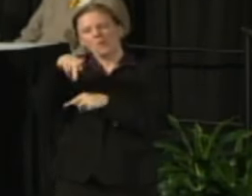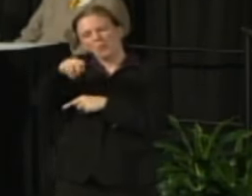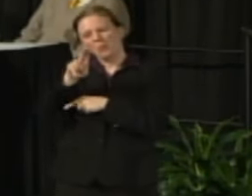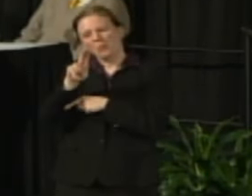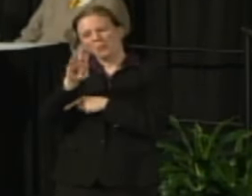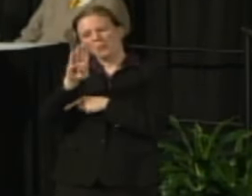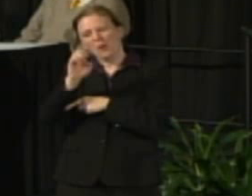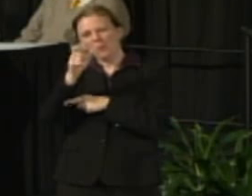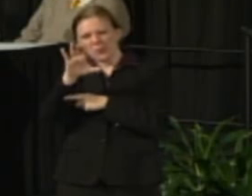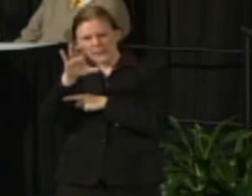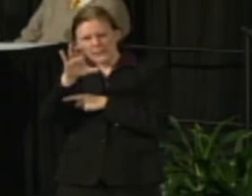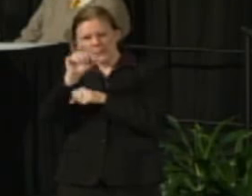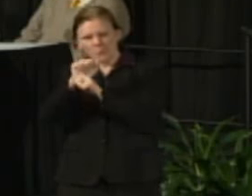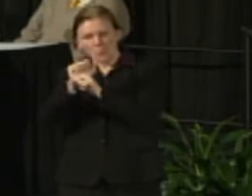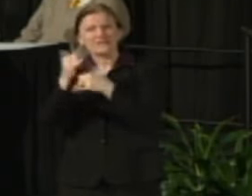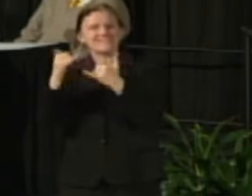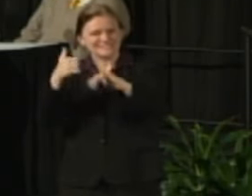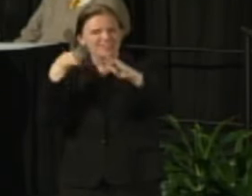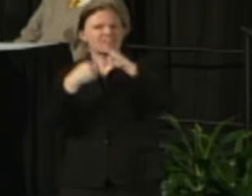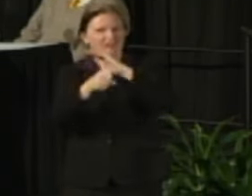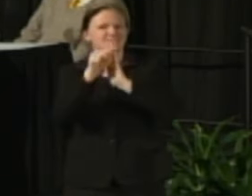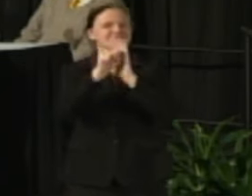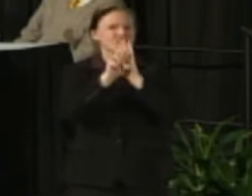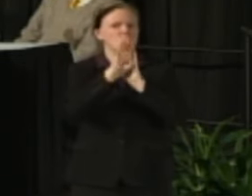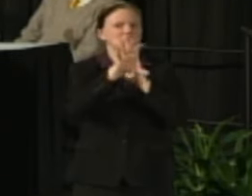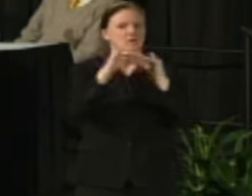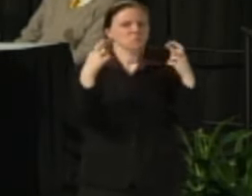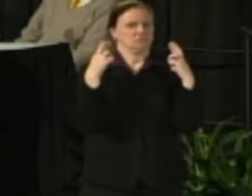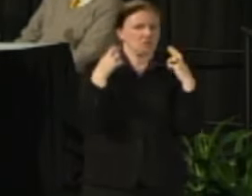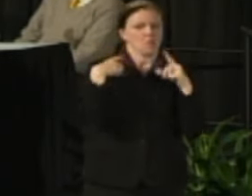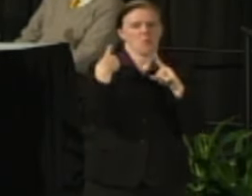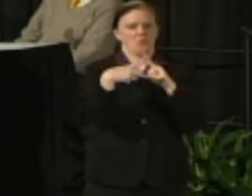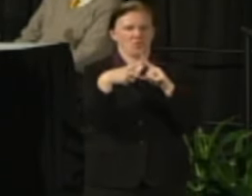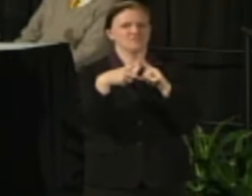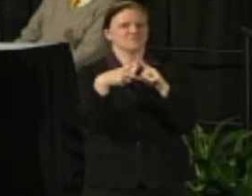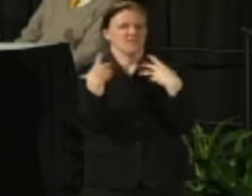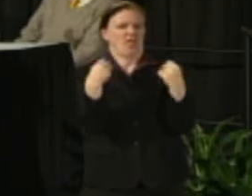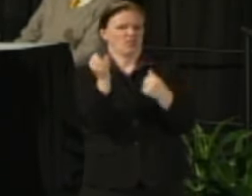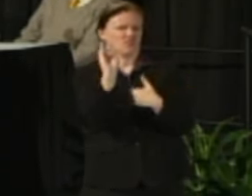by Wisconsin Retirement System and the health provision, the health insurance provisions.